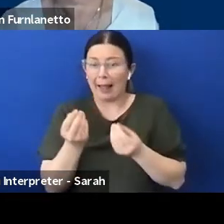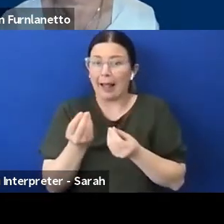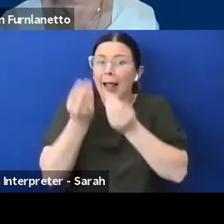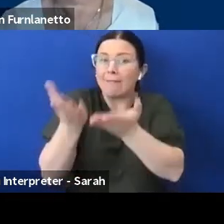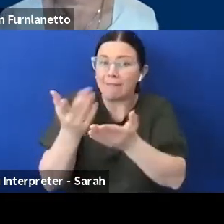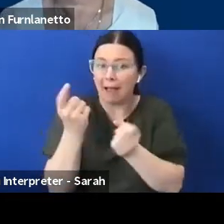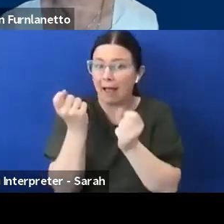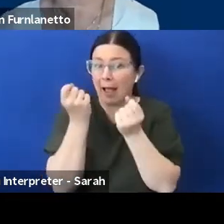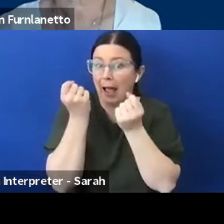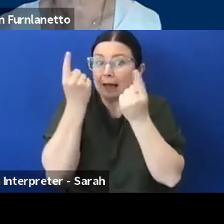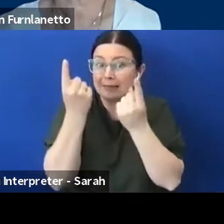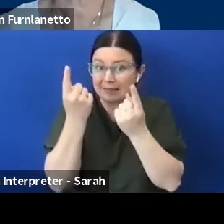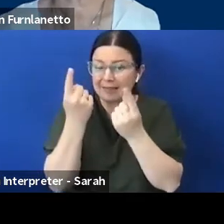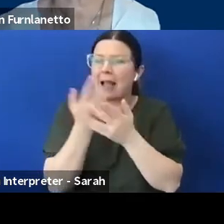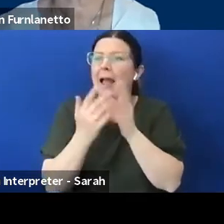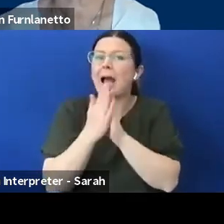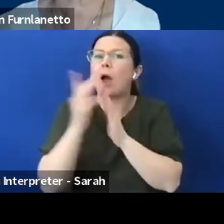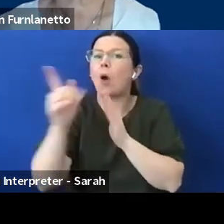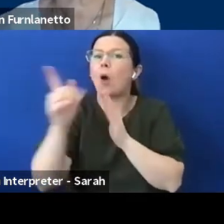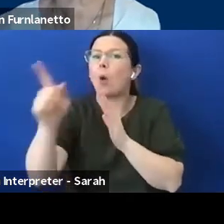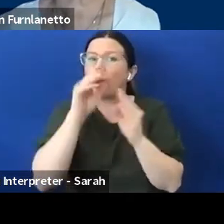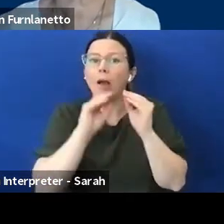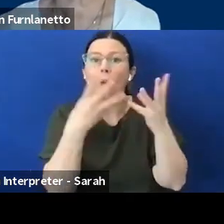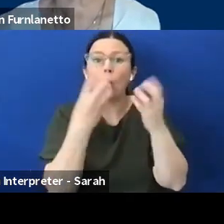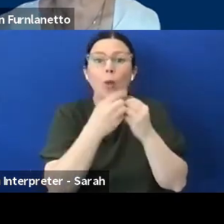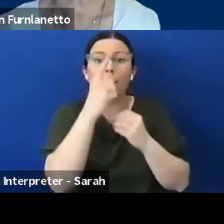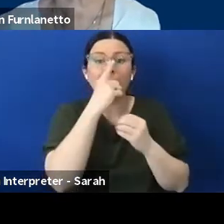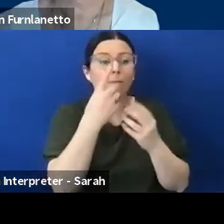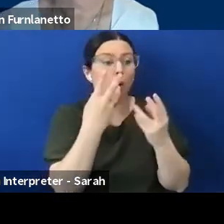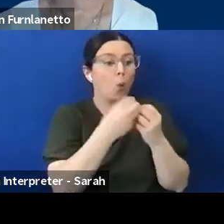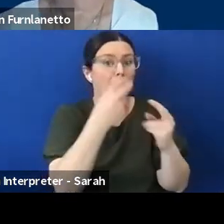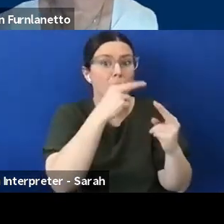autistic community and people with other neurodevelopmental disorders for whom this